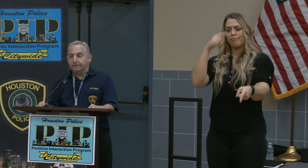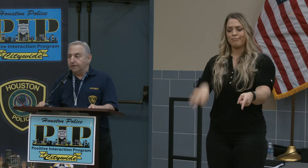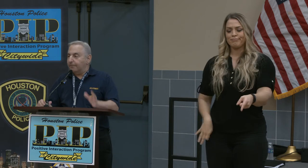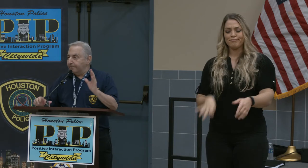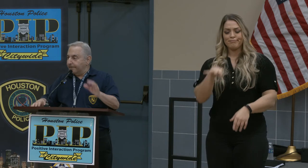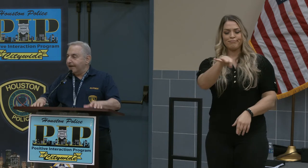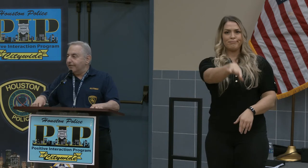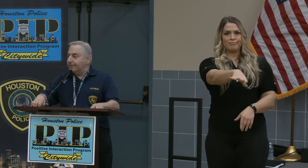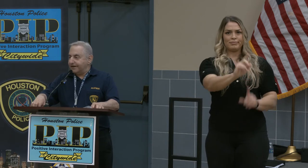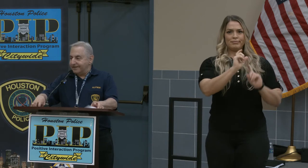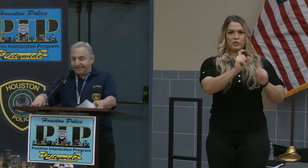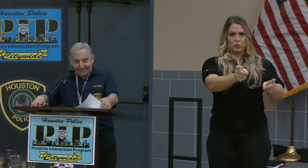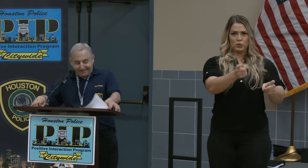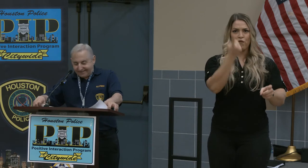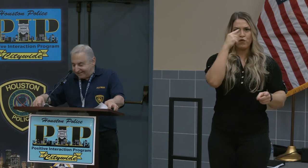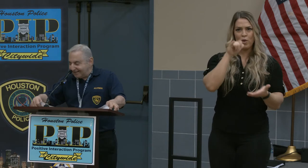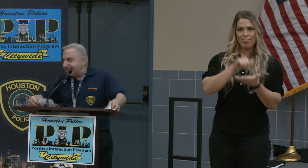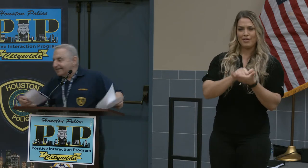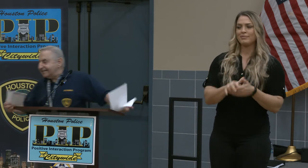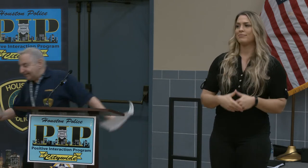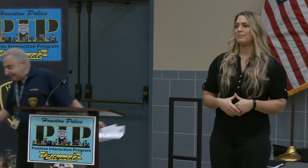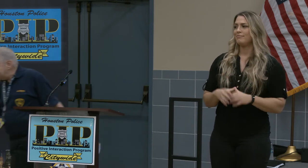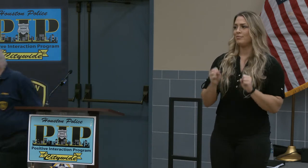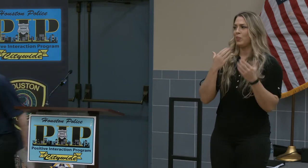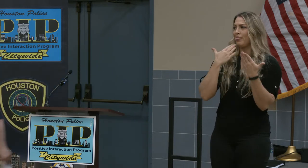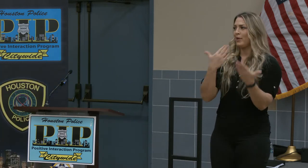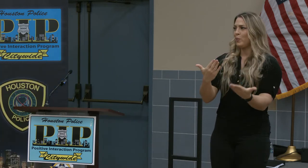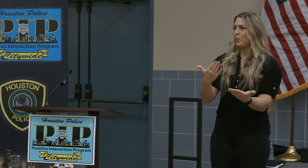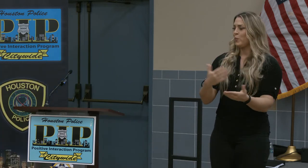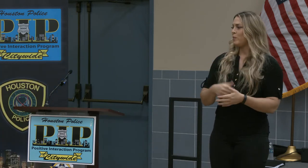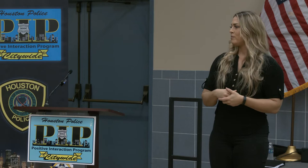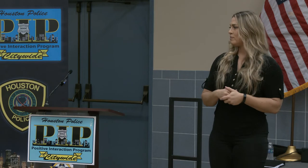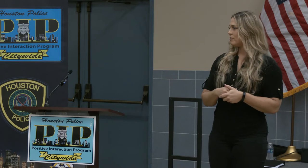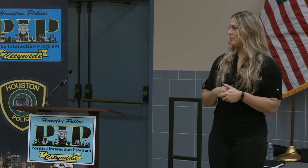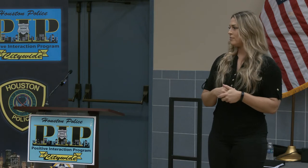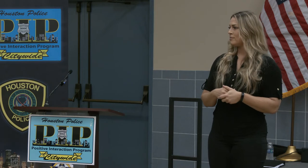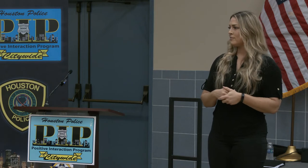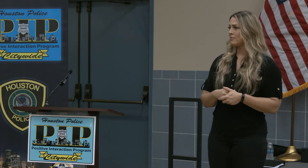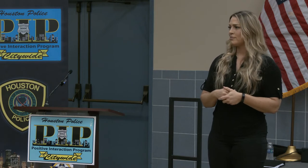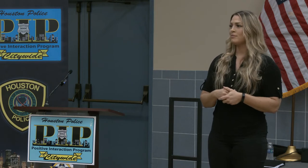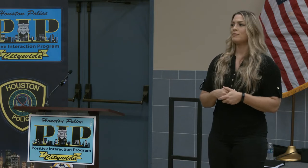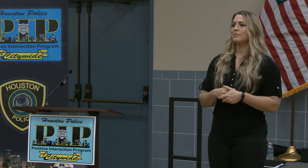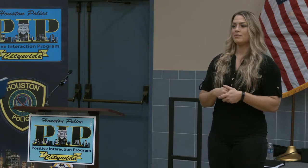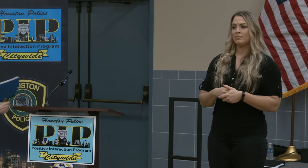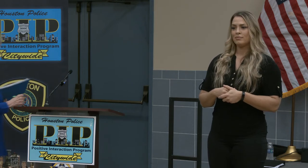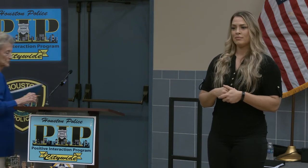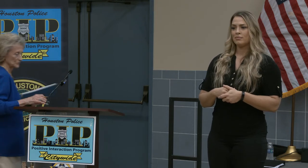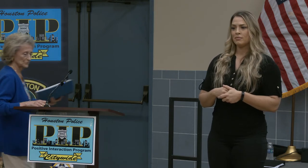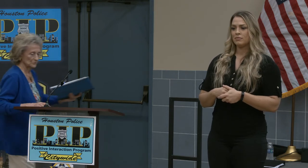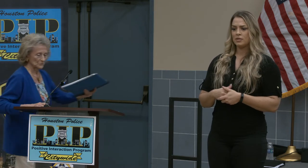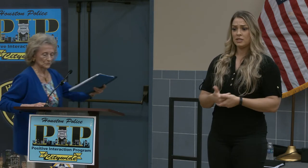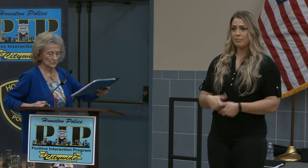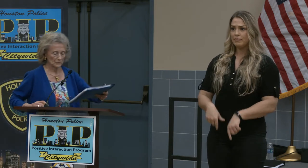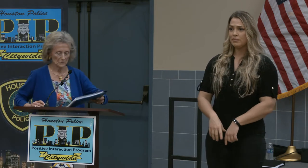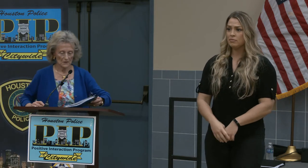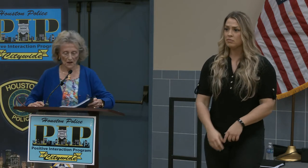So thank you very much. Joan Buschor: